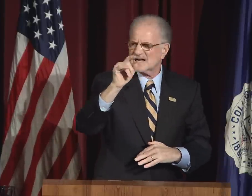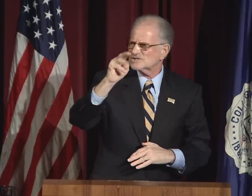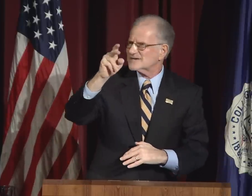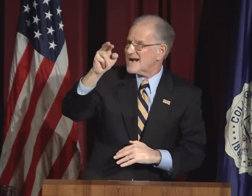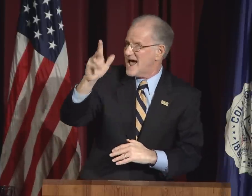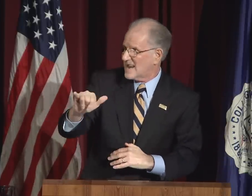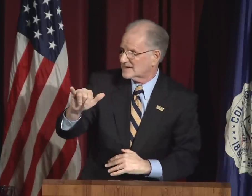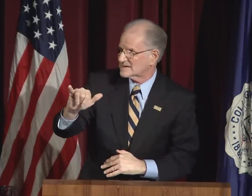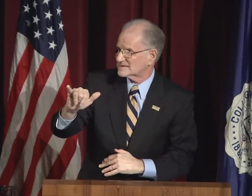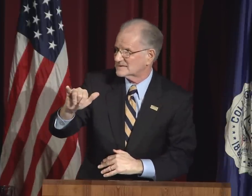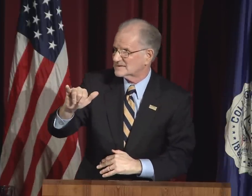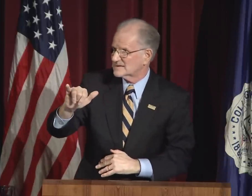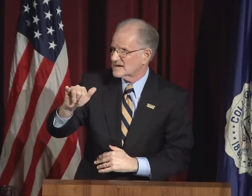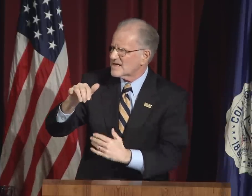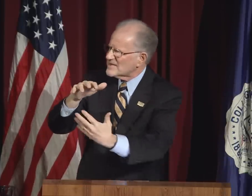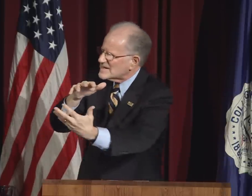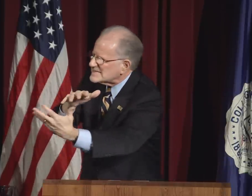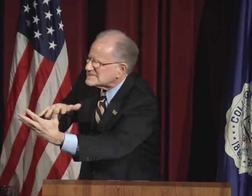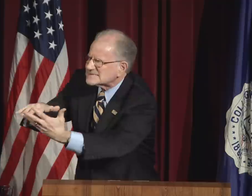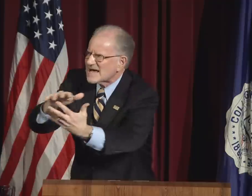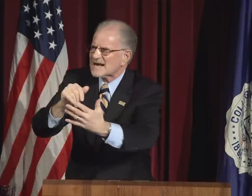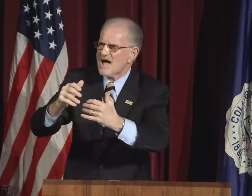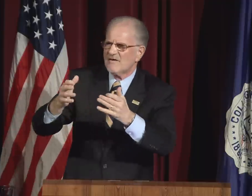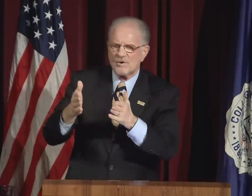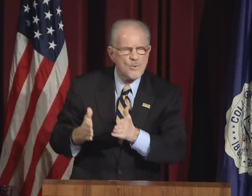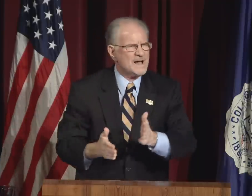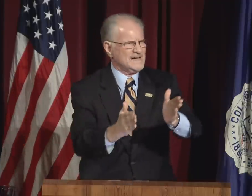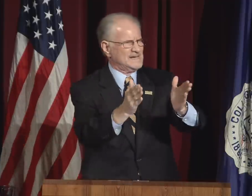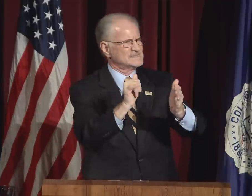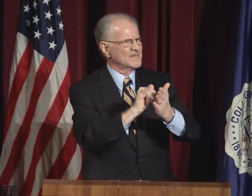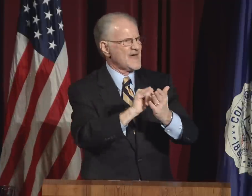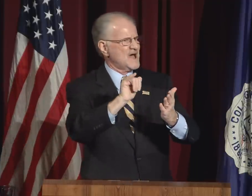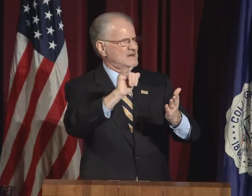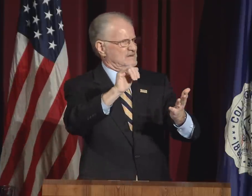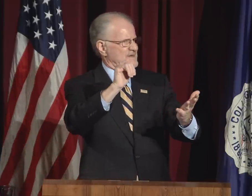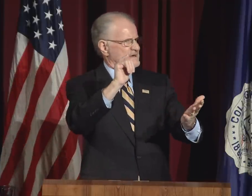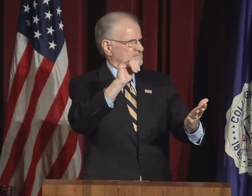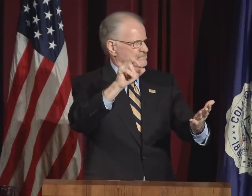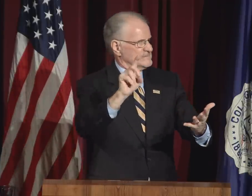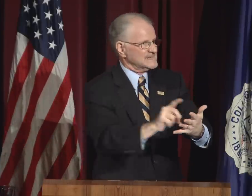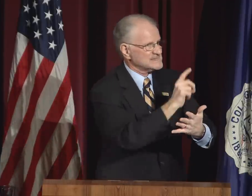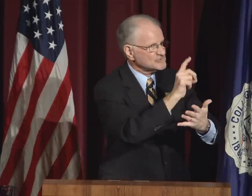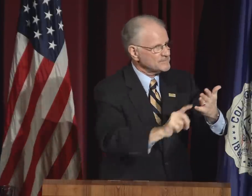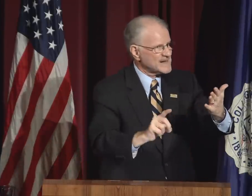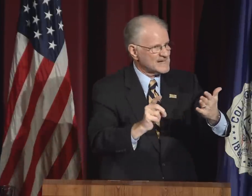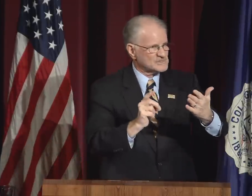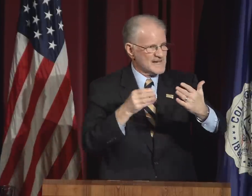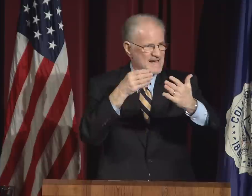And the concepts of "intersectionality,"